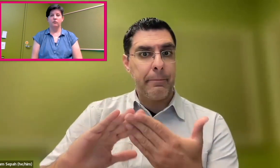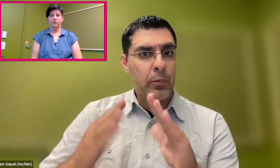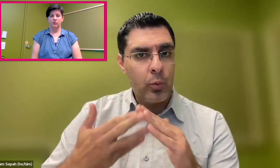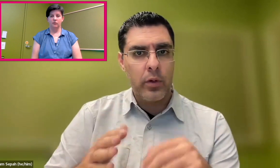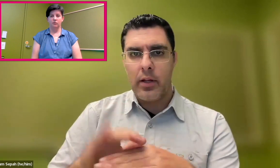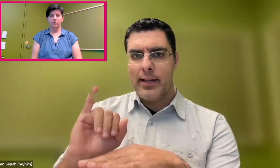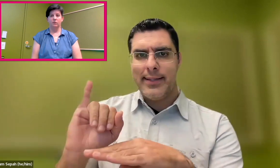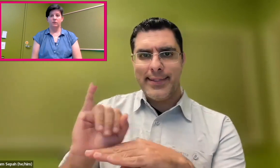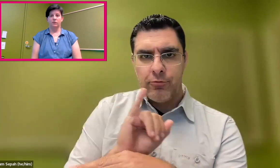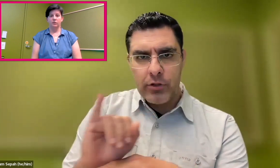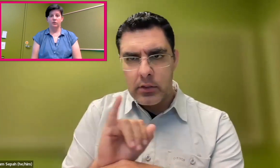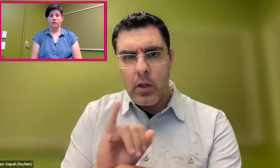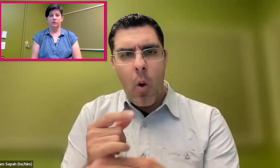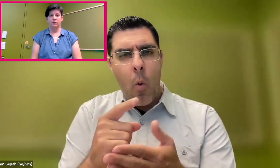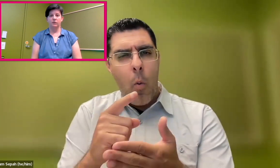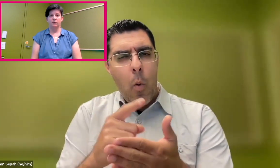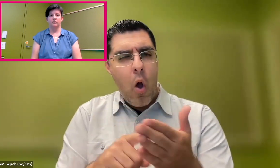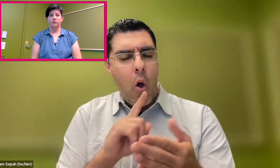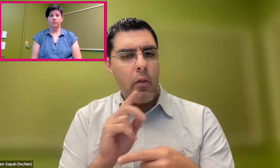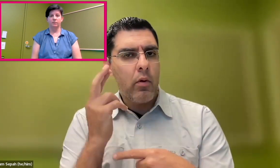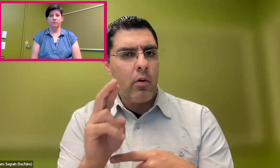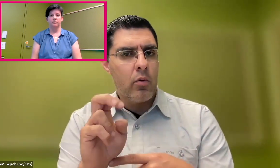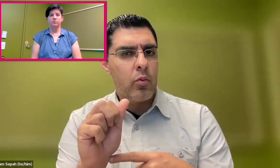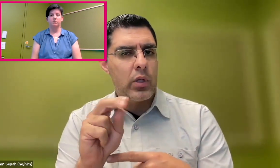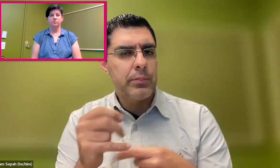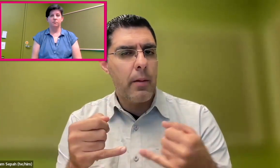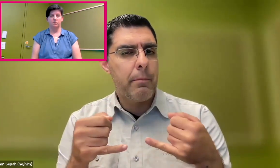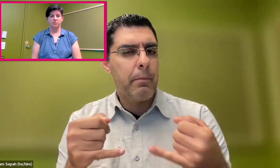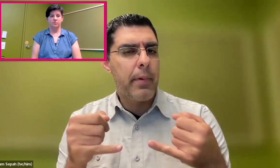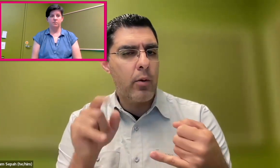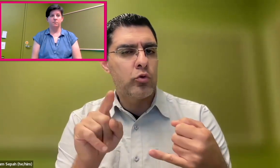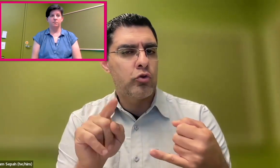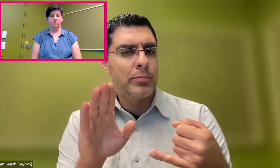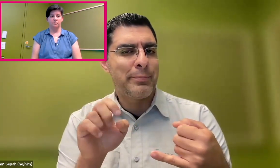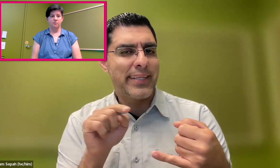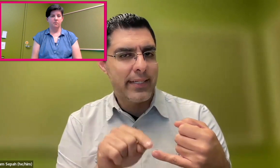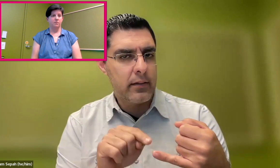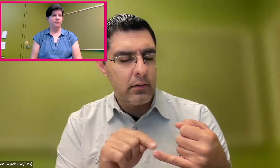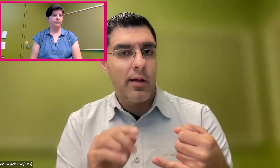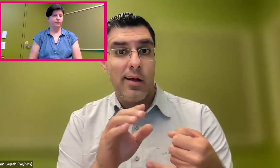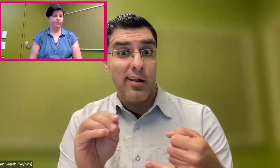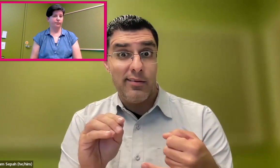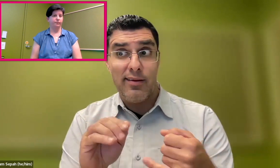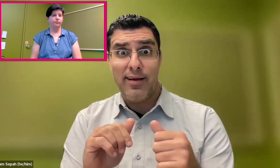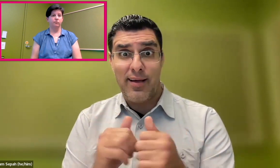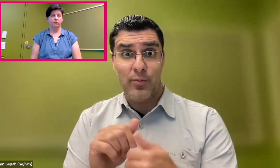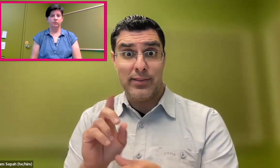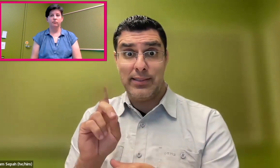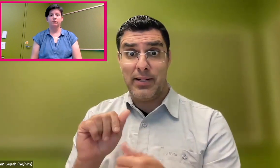more conversations, more feedback from the community, more conversations with industry, discussing what the boundaries should be